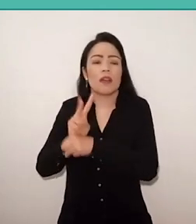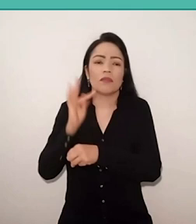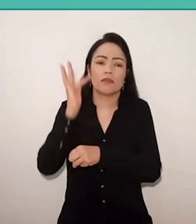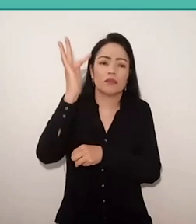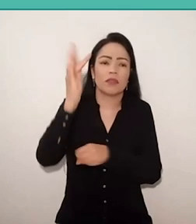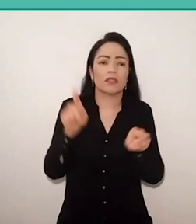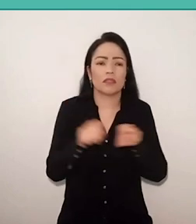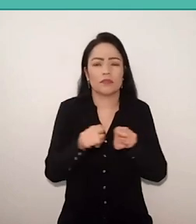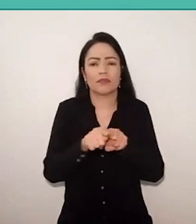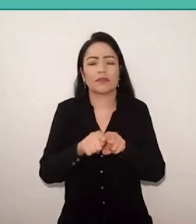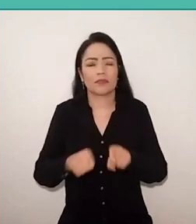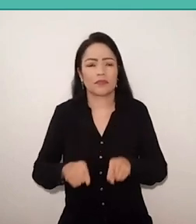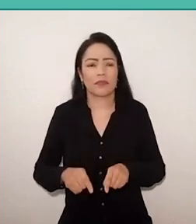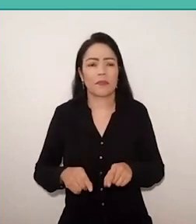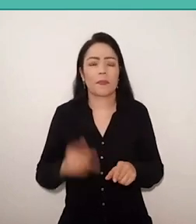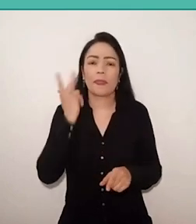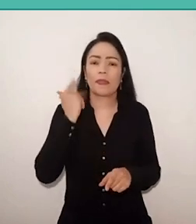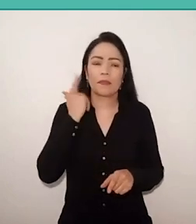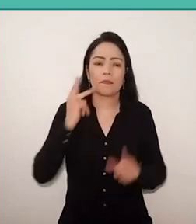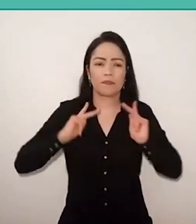it's part of human nature, according to Paulo Freire.